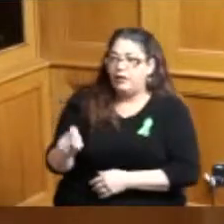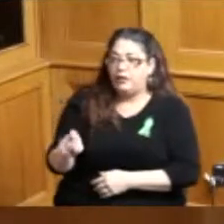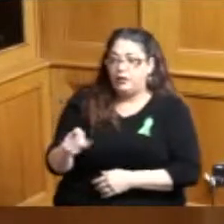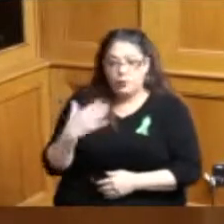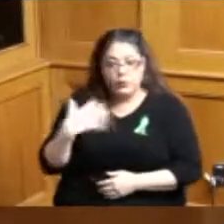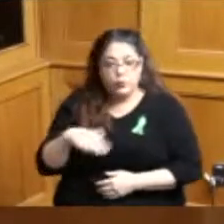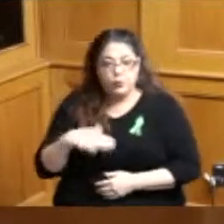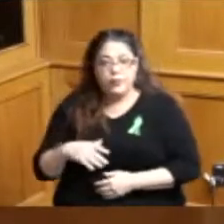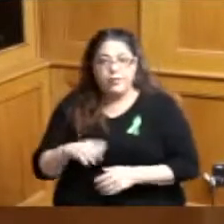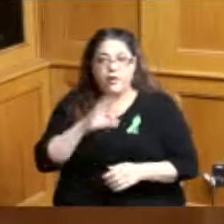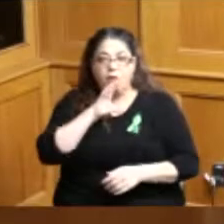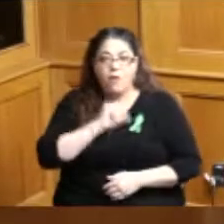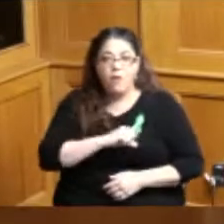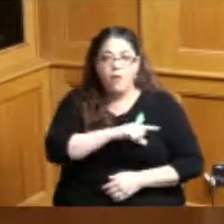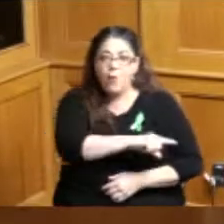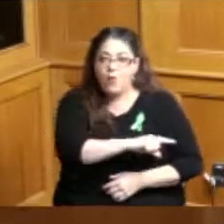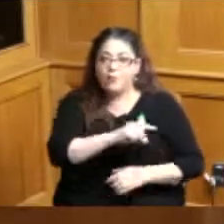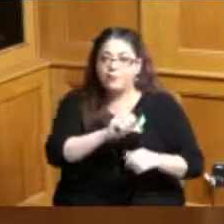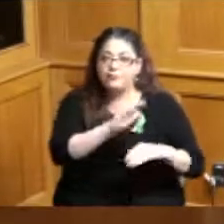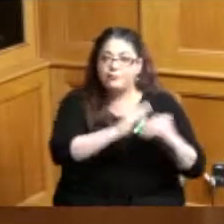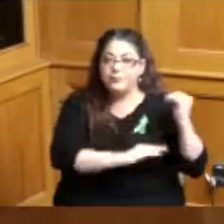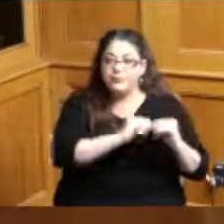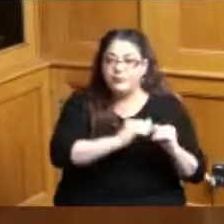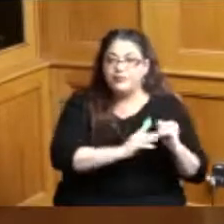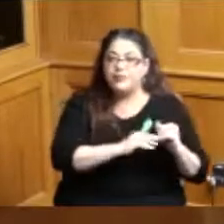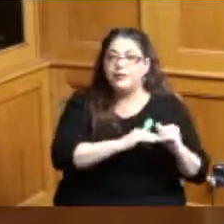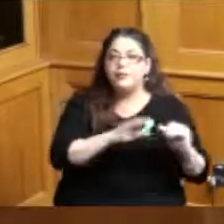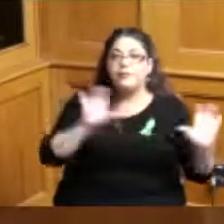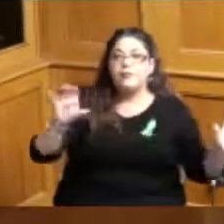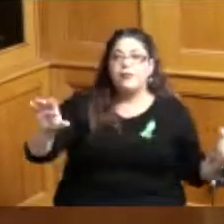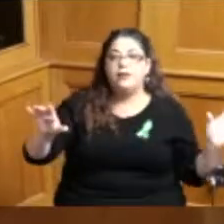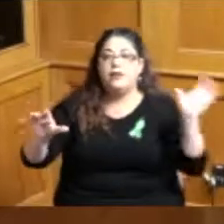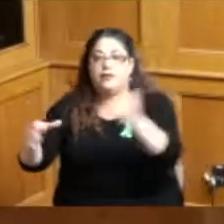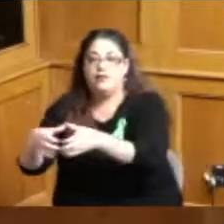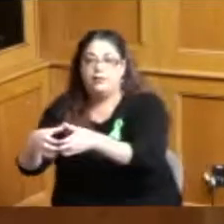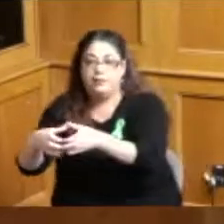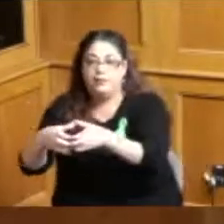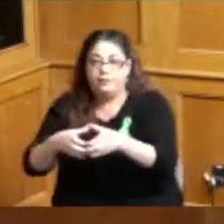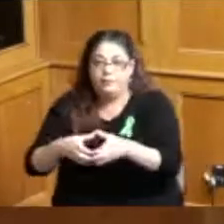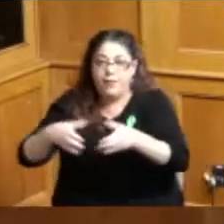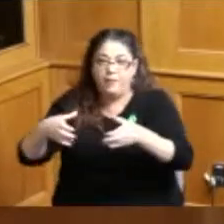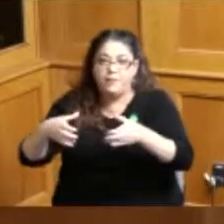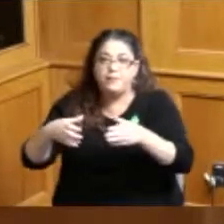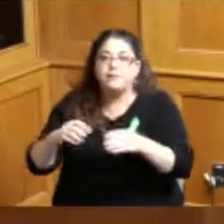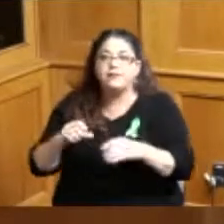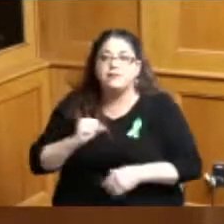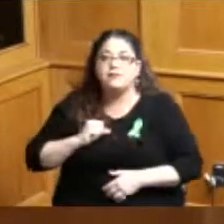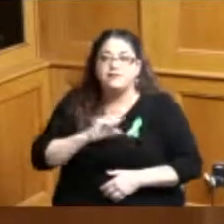location is very antiquated but it will also just combine the staff and the resources in one area as